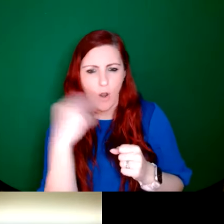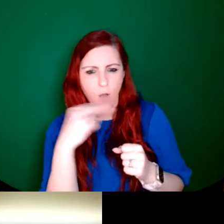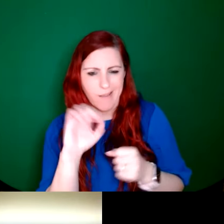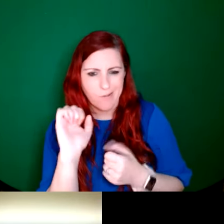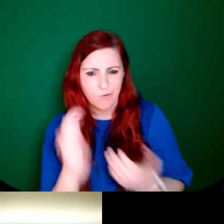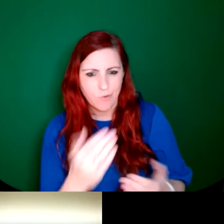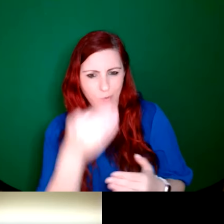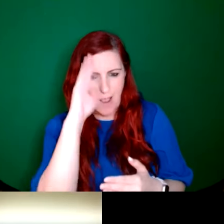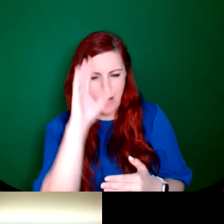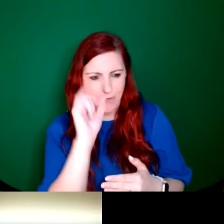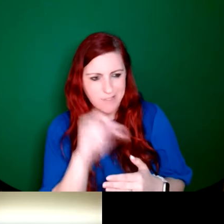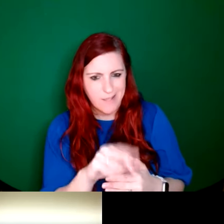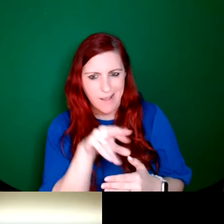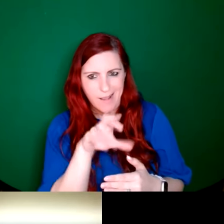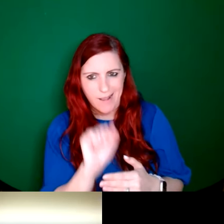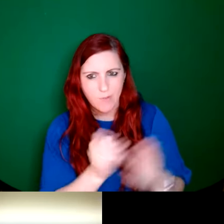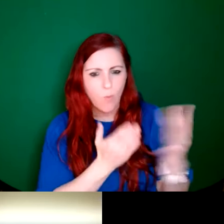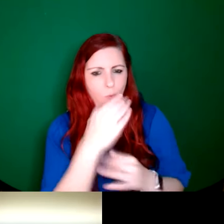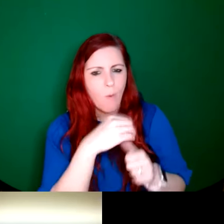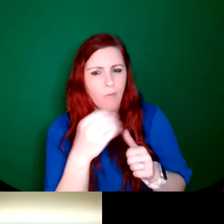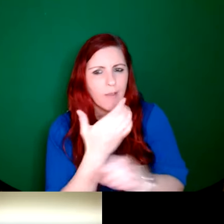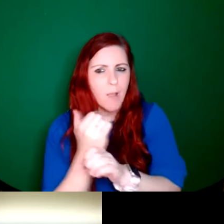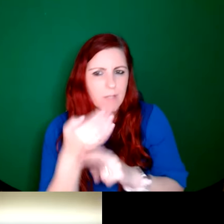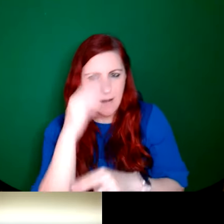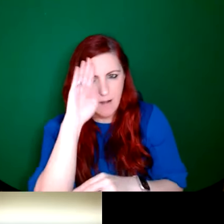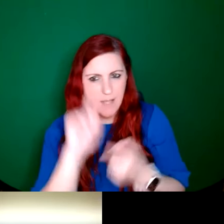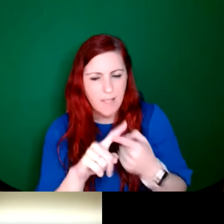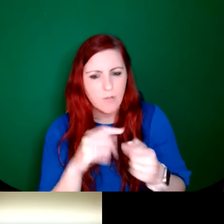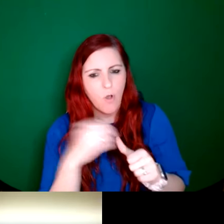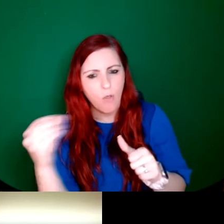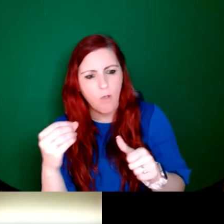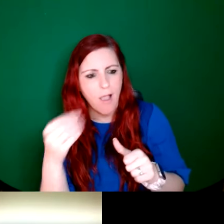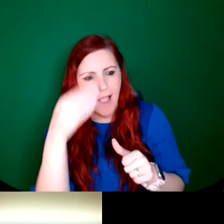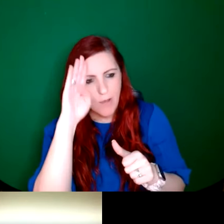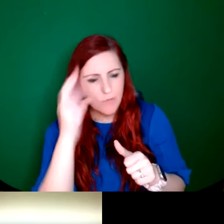county in Ireland. And it was all of the Irish windows in churches and public